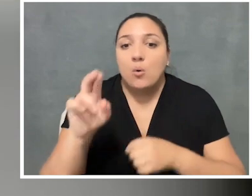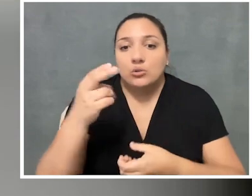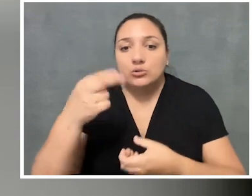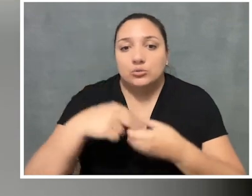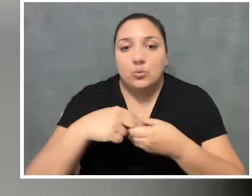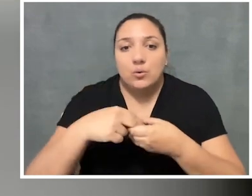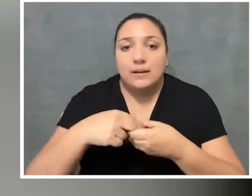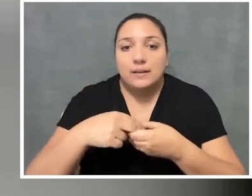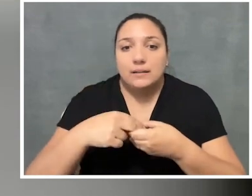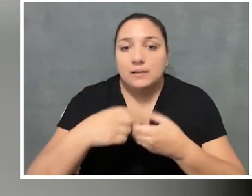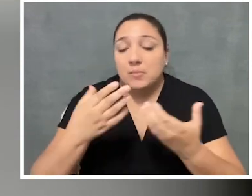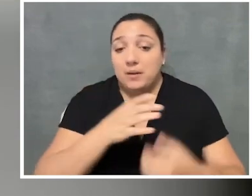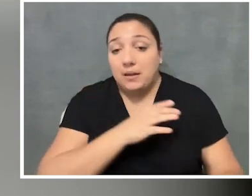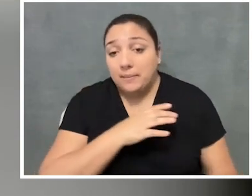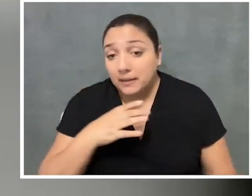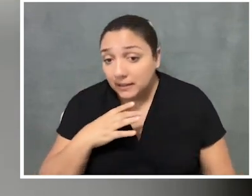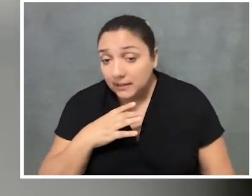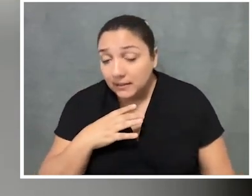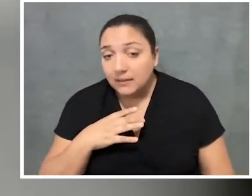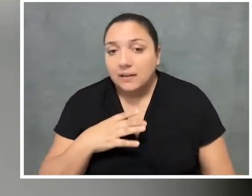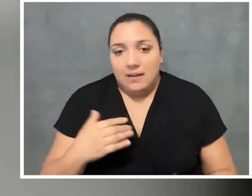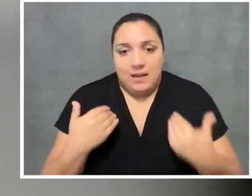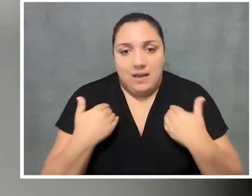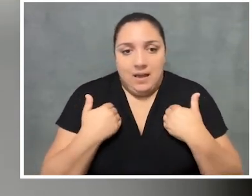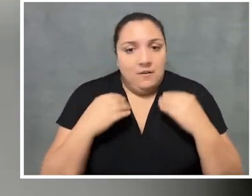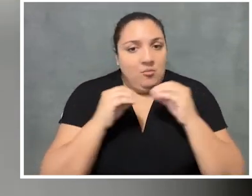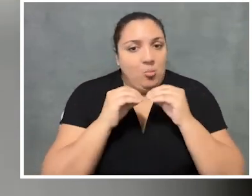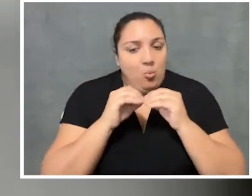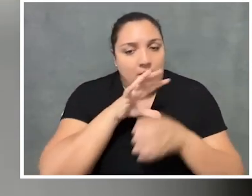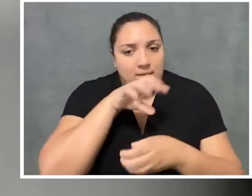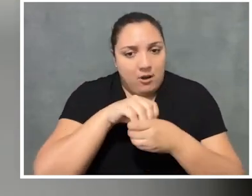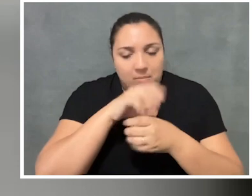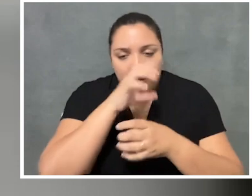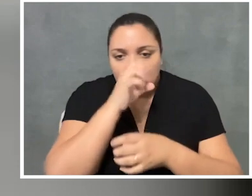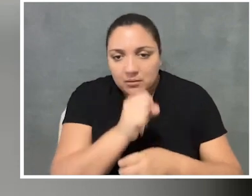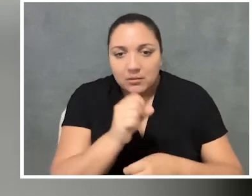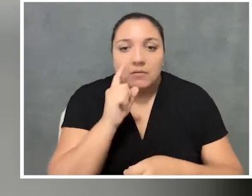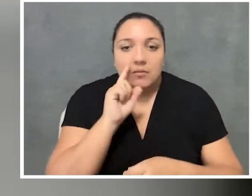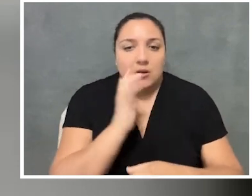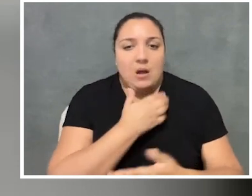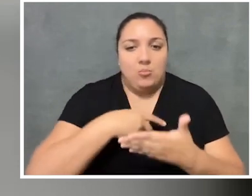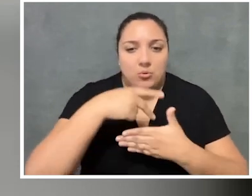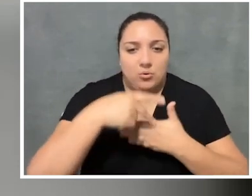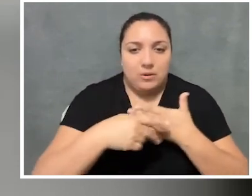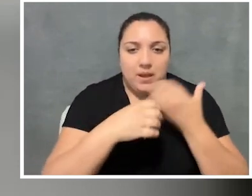or to join a committee and have a little bit more involvement in our programs